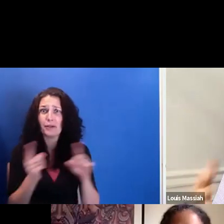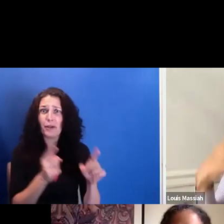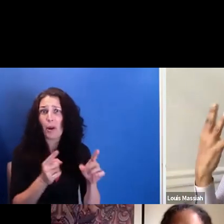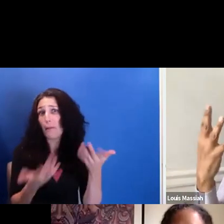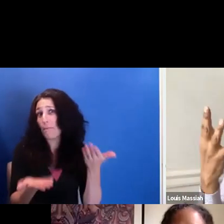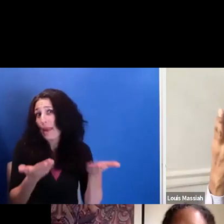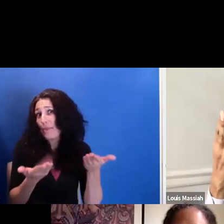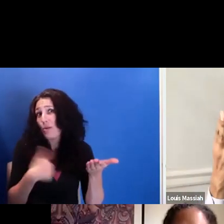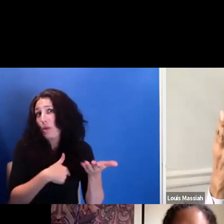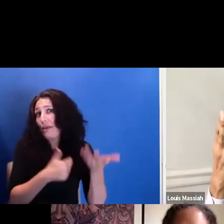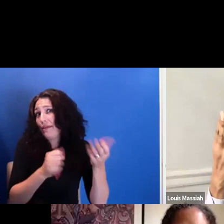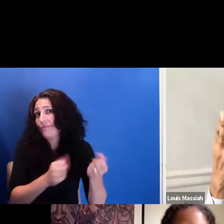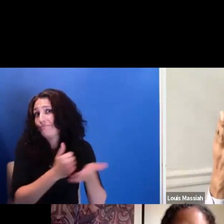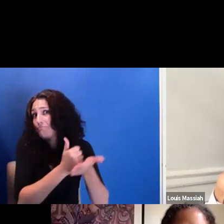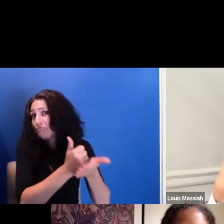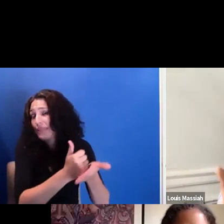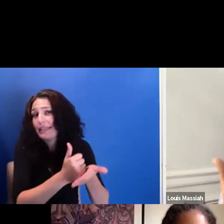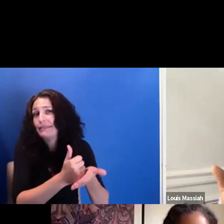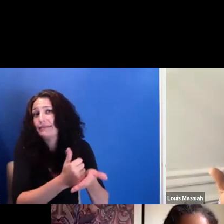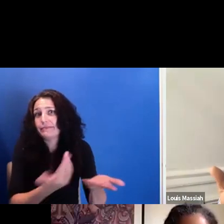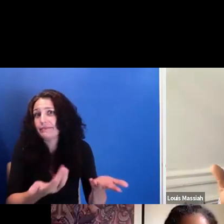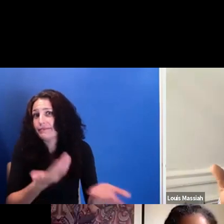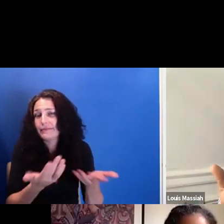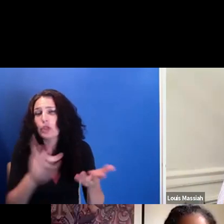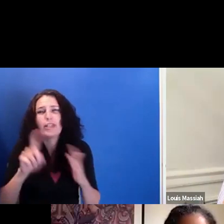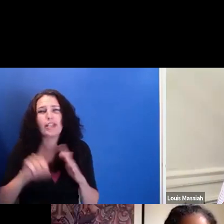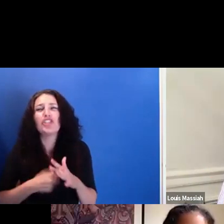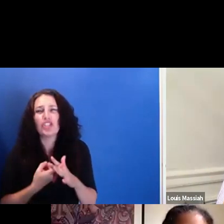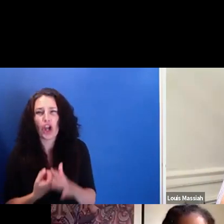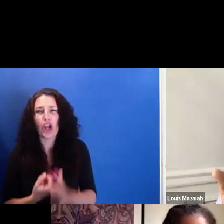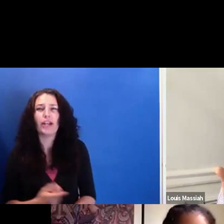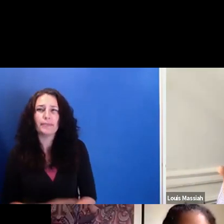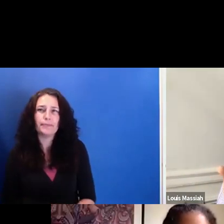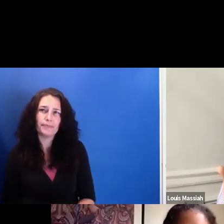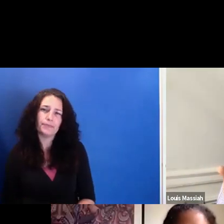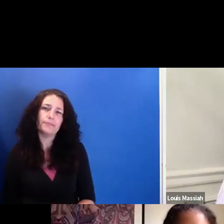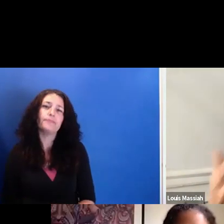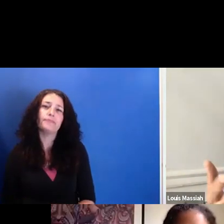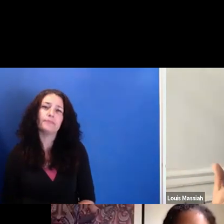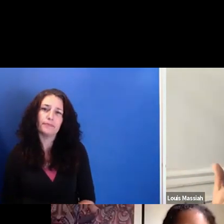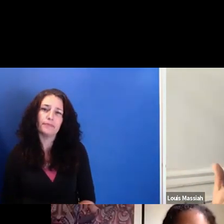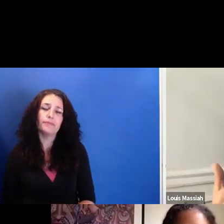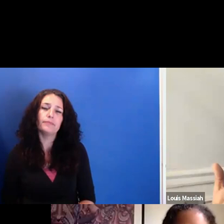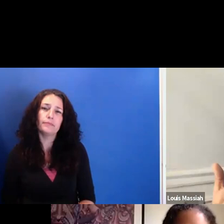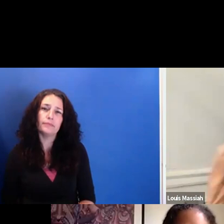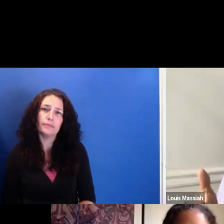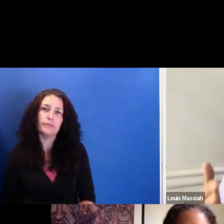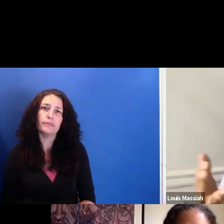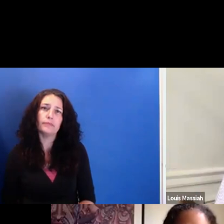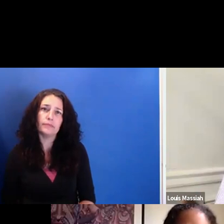And you have to start, you know what I mean? To do the work, you have to start and then figure out what you need.